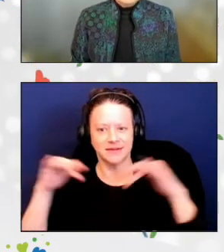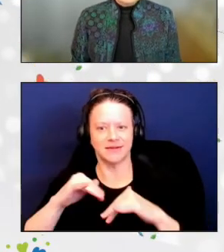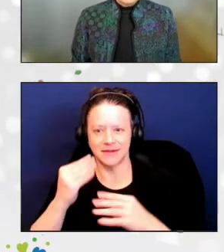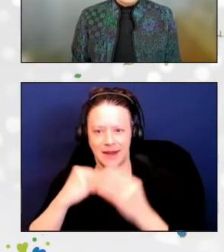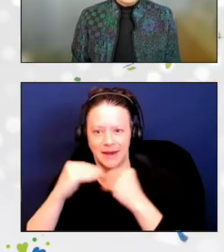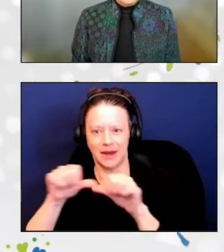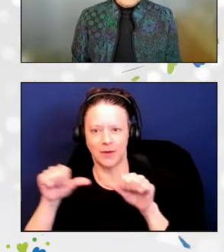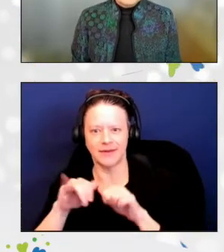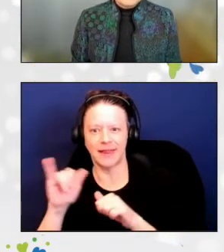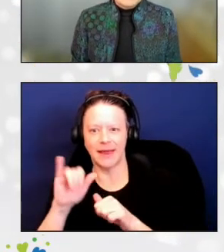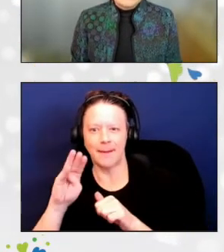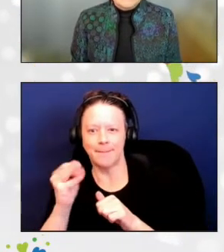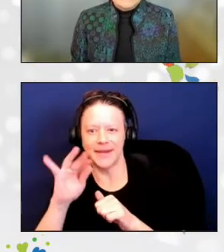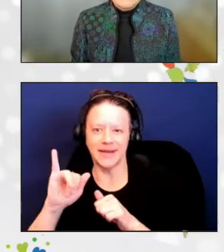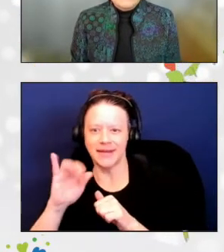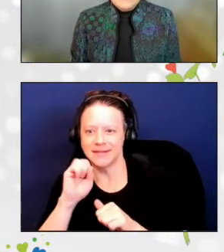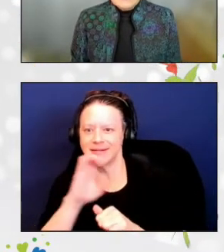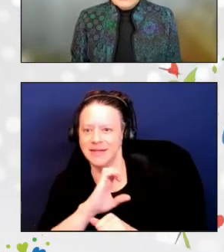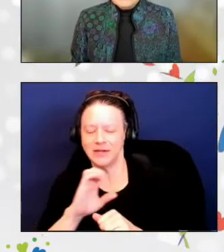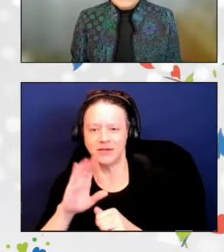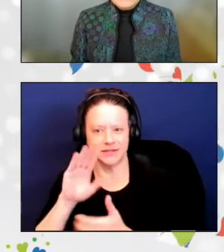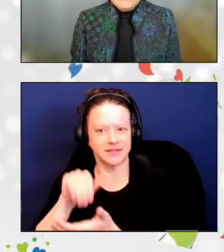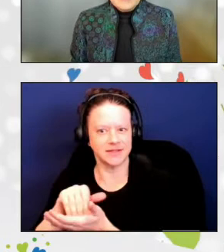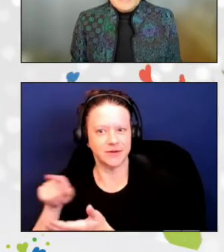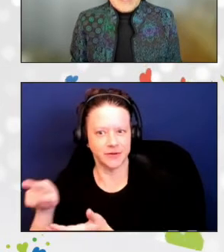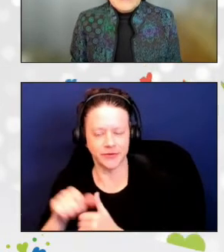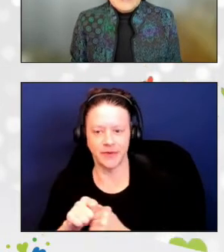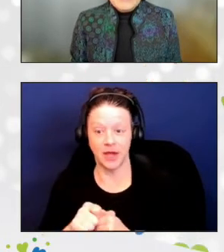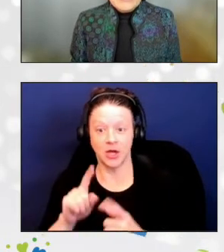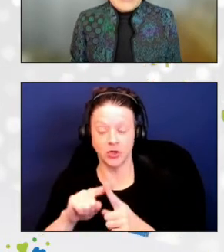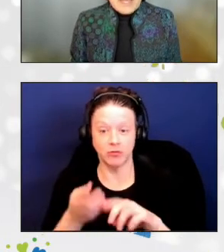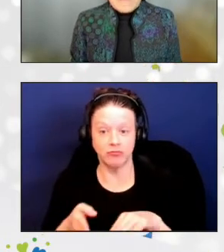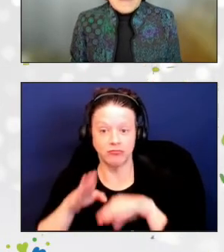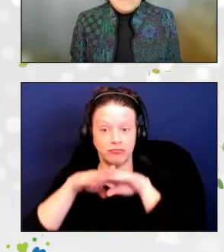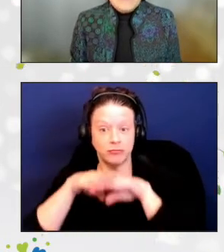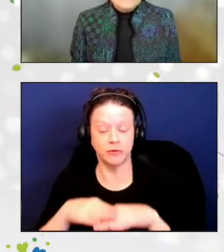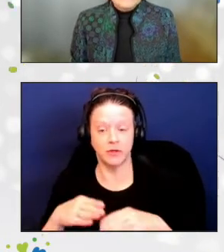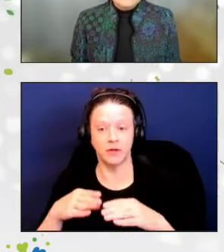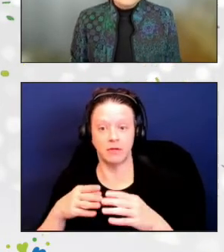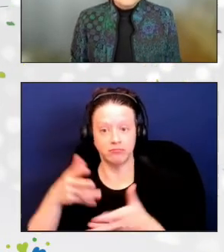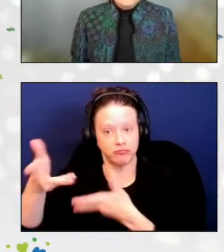including Spanish-speaking clients, she recruited bilingual staff and volunteers